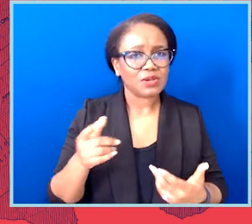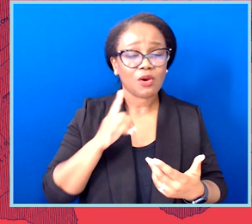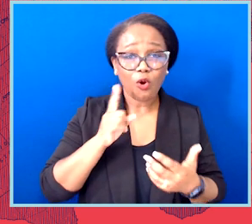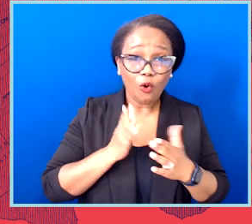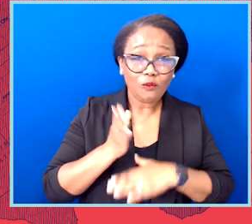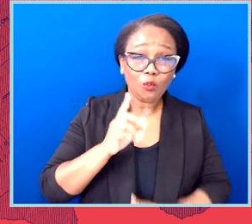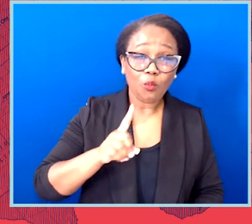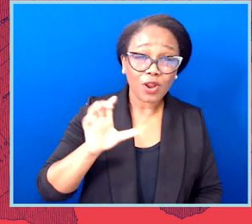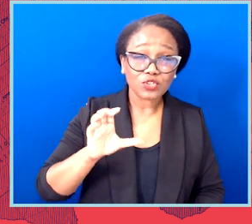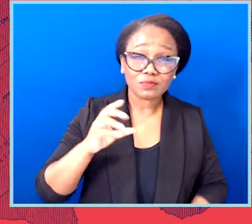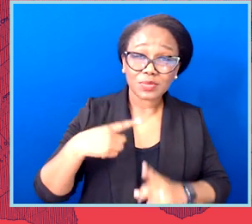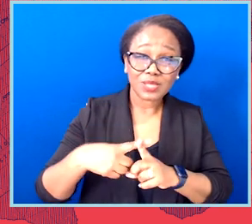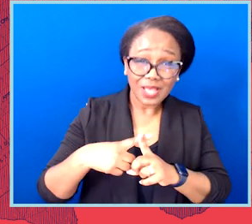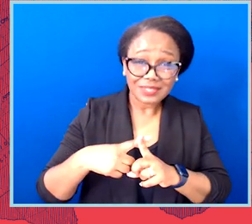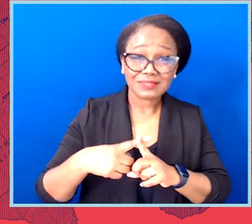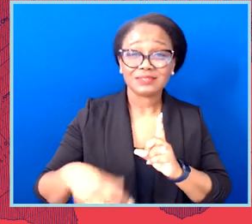targeted trans and non-binary youth.